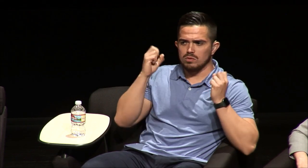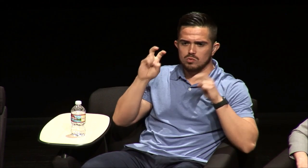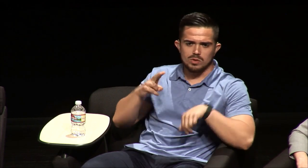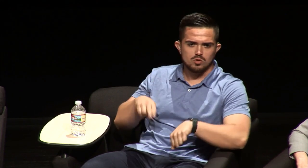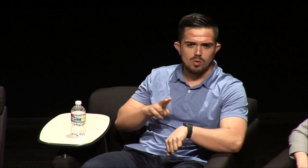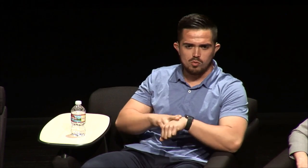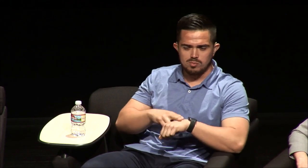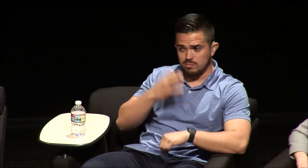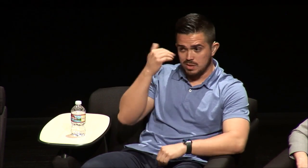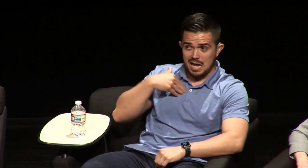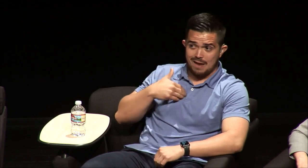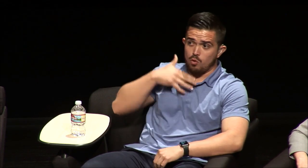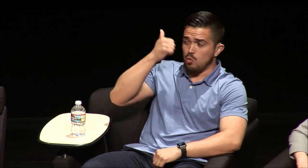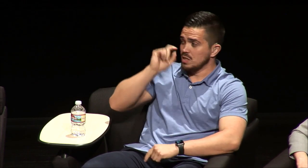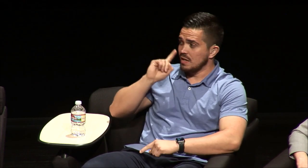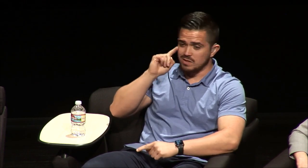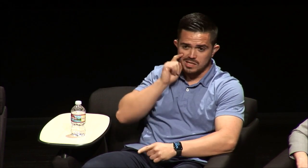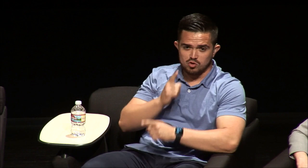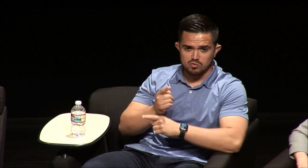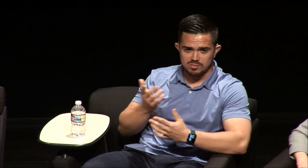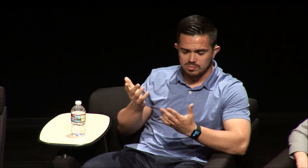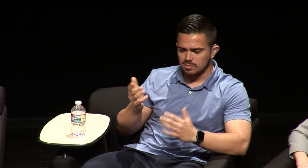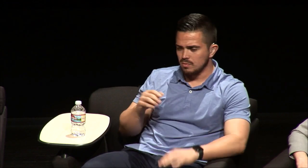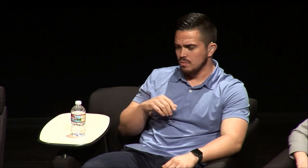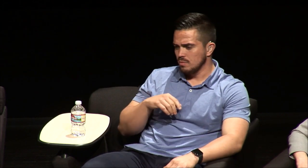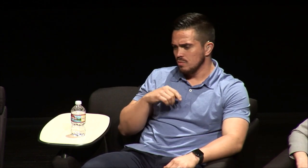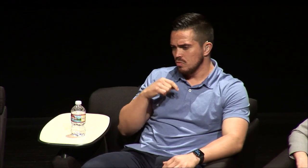considered you know my life as normal you know I have an older deaf sister so